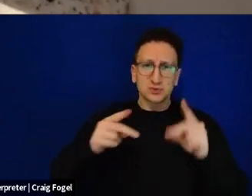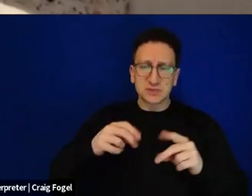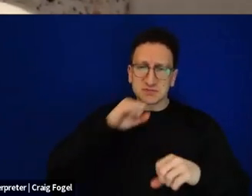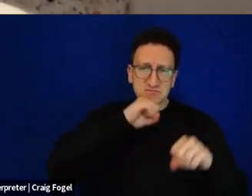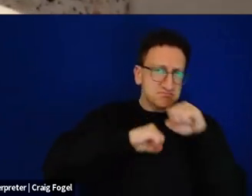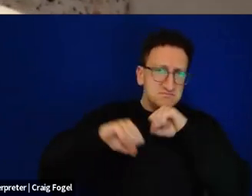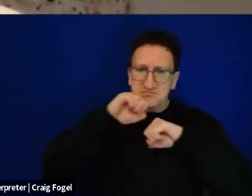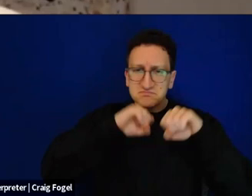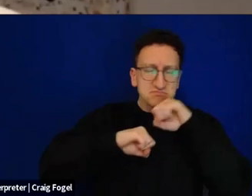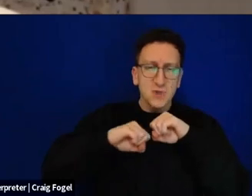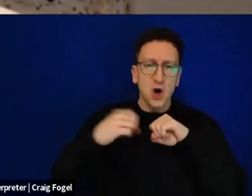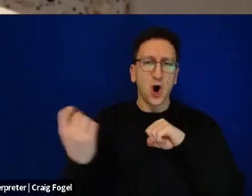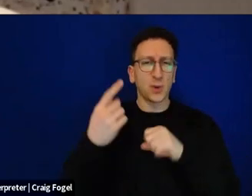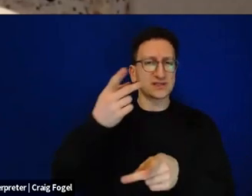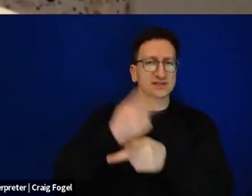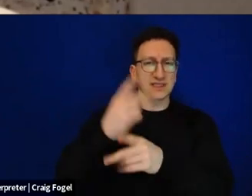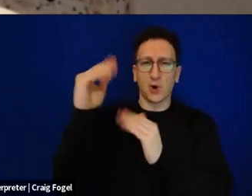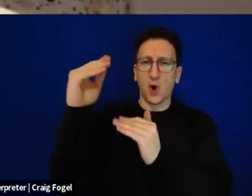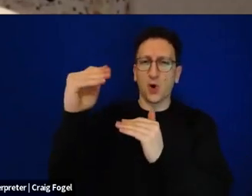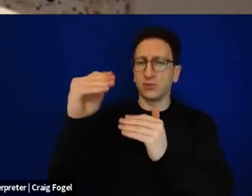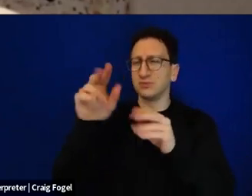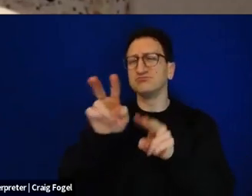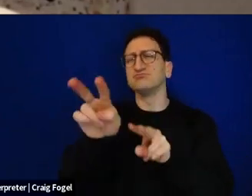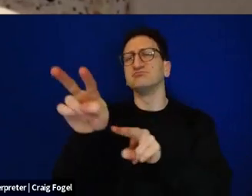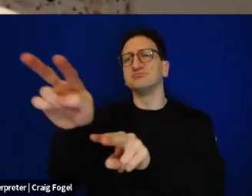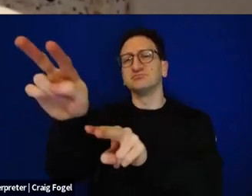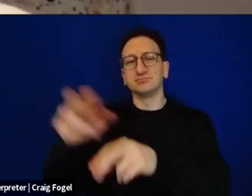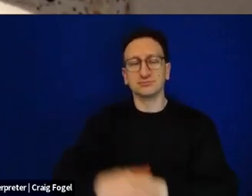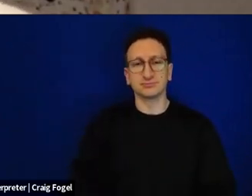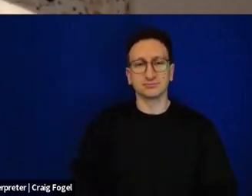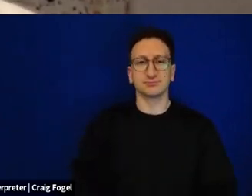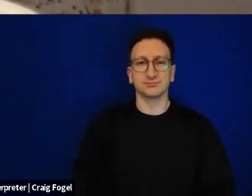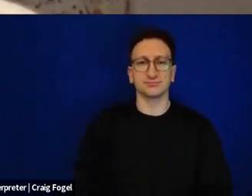sure we can traverse those hard times. And imagine a better world.